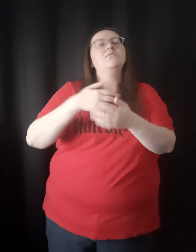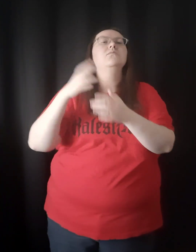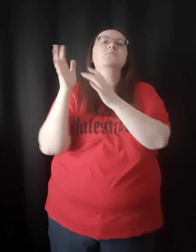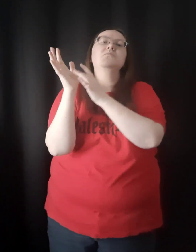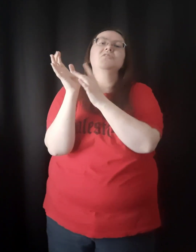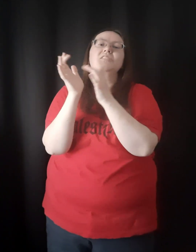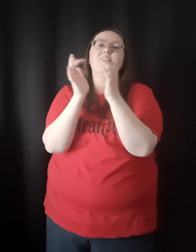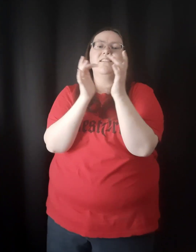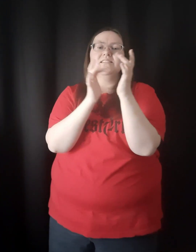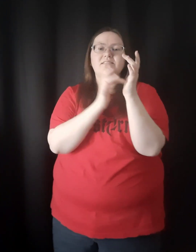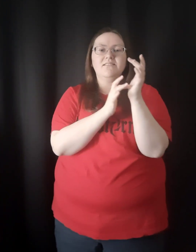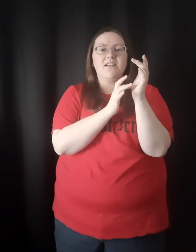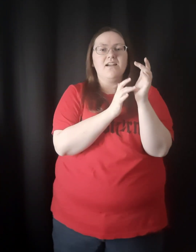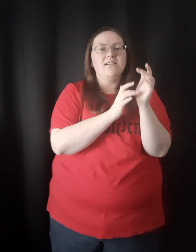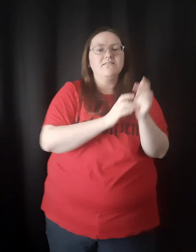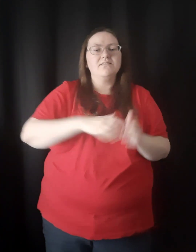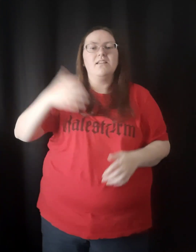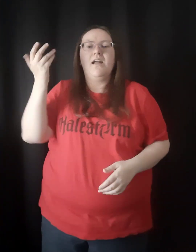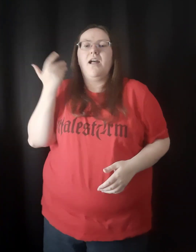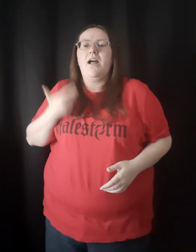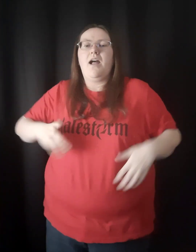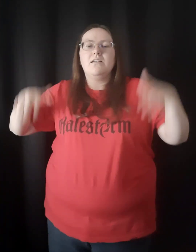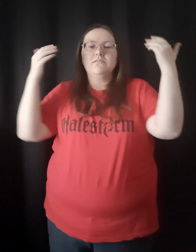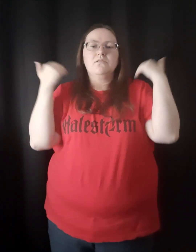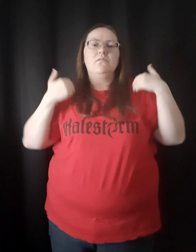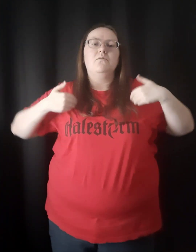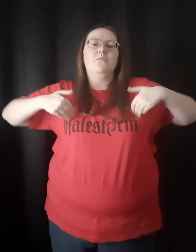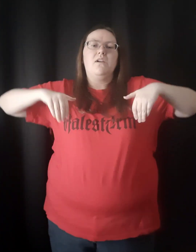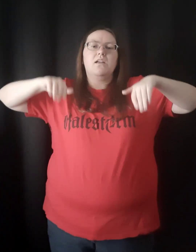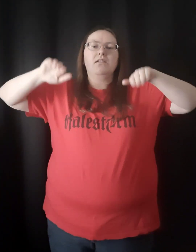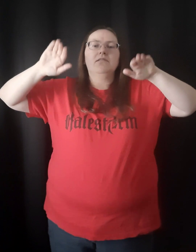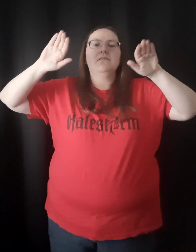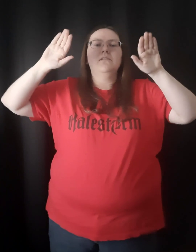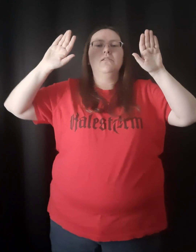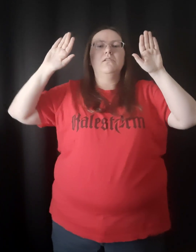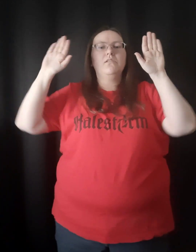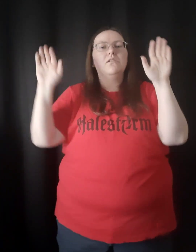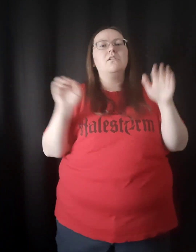All to Jesus I surrender